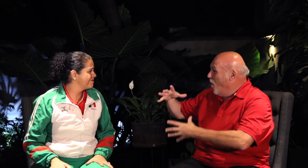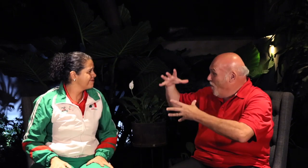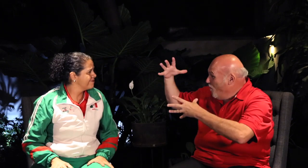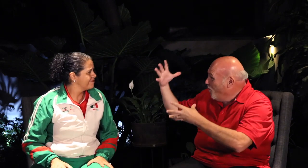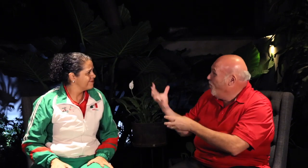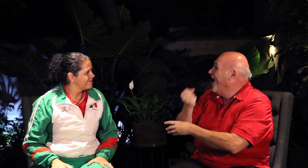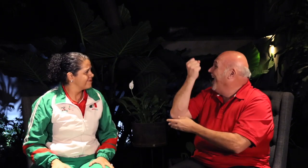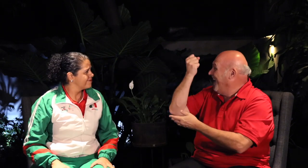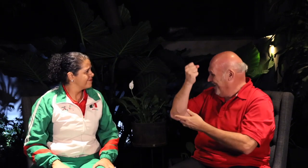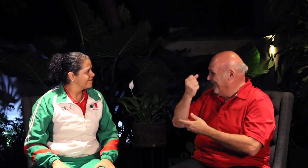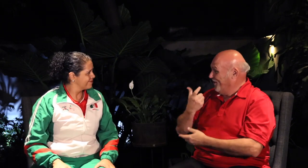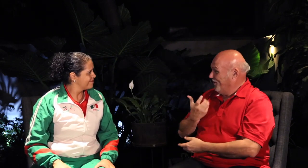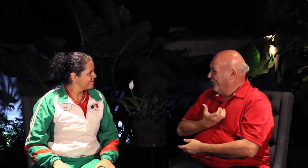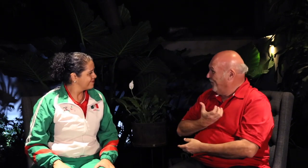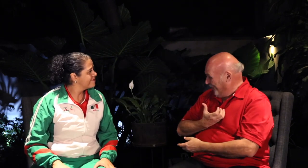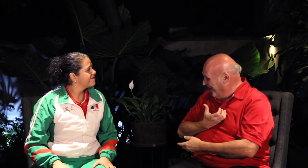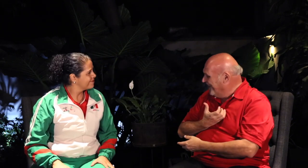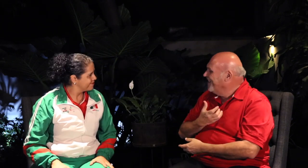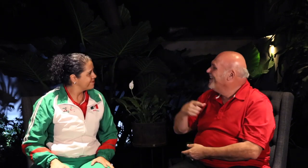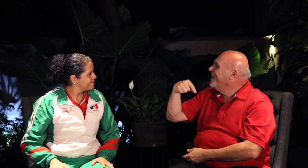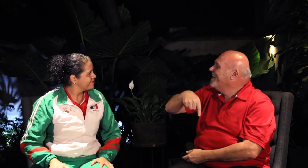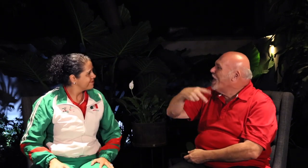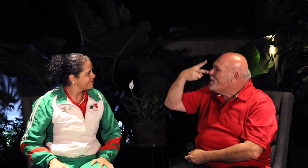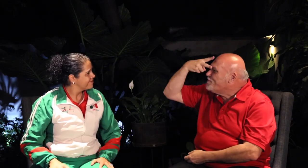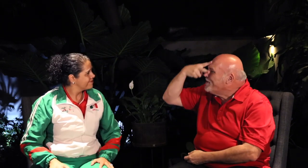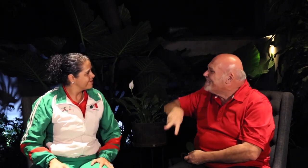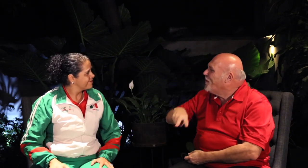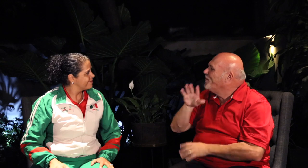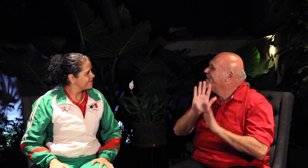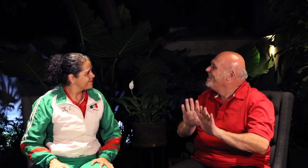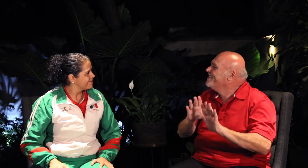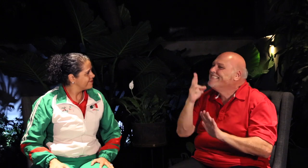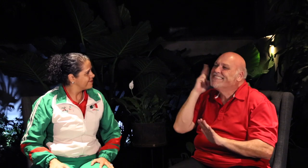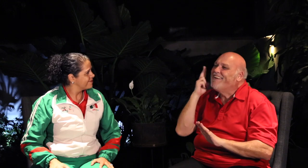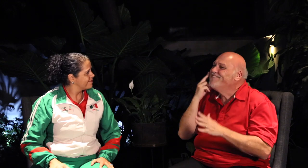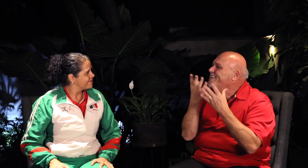[Anselmo]: When your team won the medals, what was the reaction of the Mexican Deaf community?